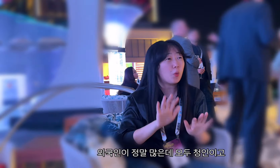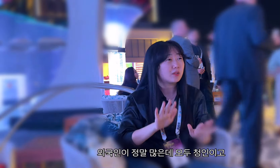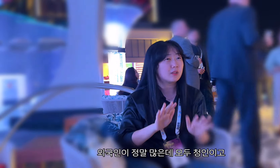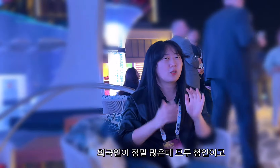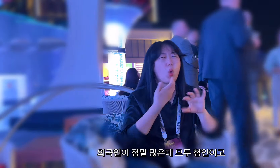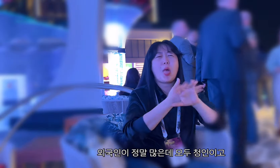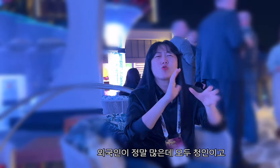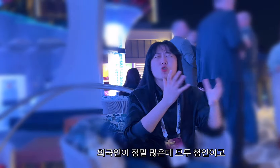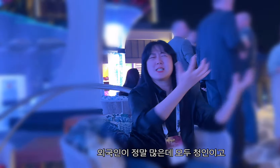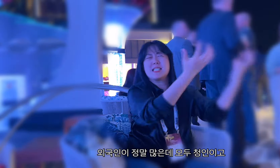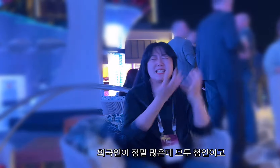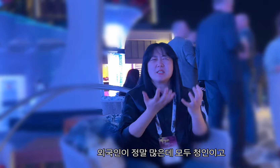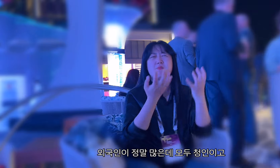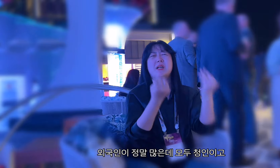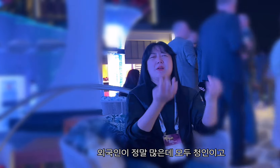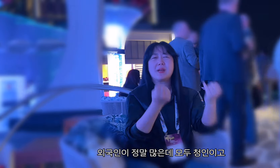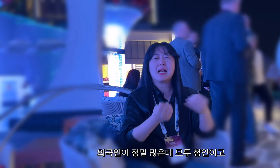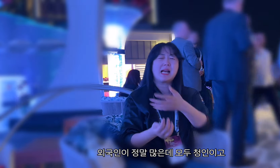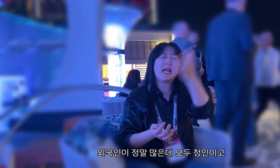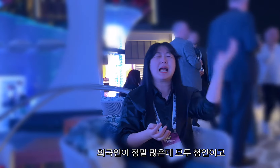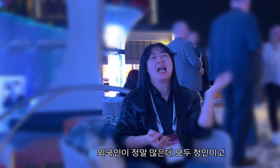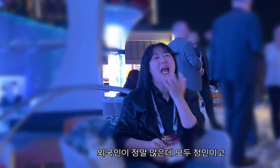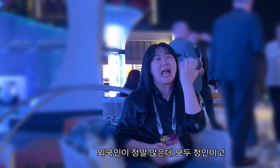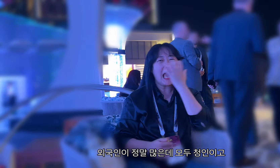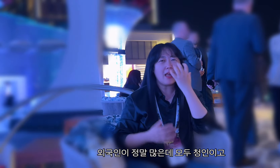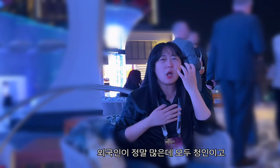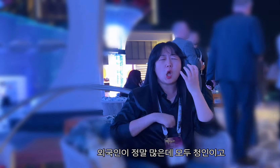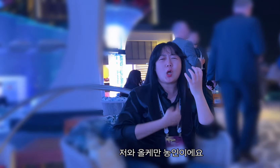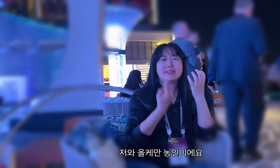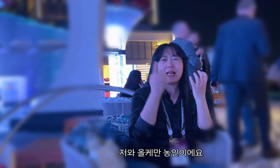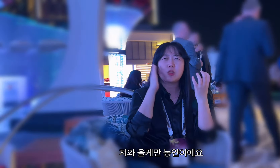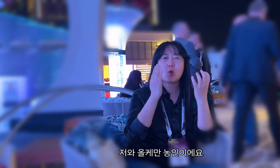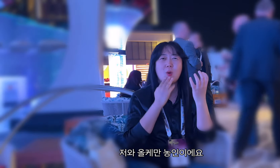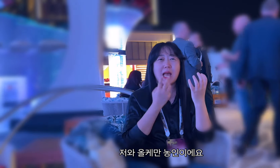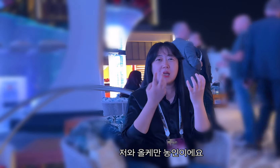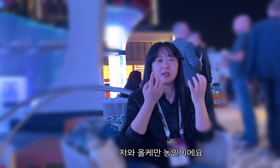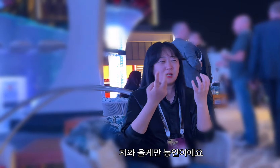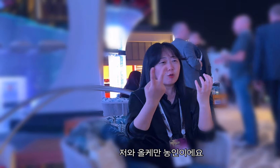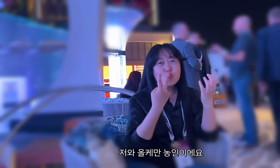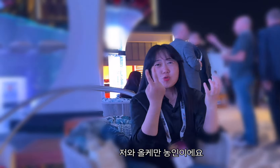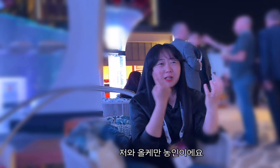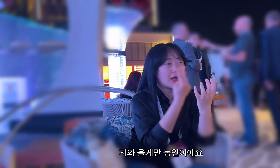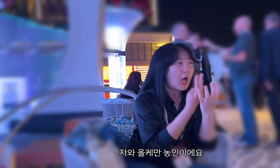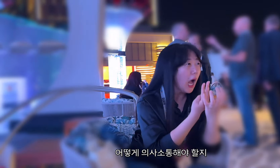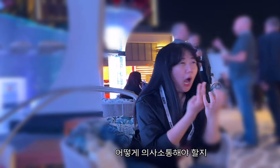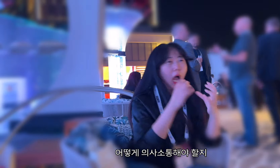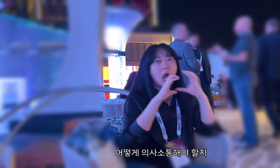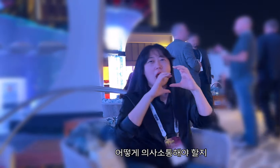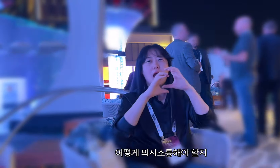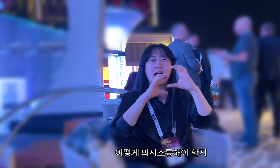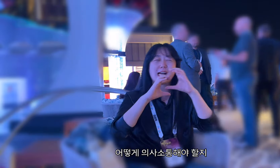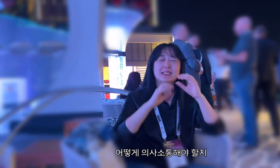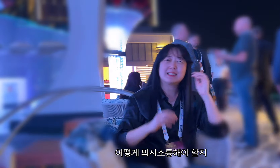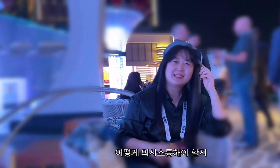There are so many foreigners, but they're all hearing, and only me and my sister-in-law are there. I'm a deaf person. I 'm at a loss as to